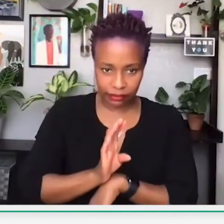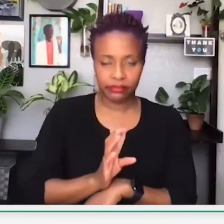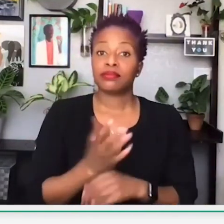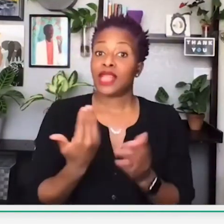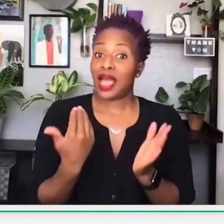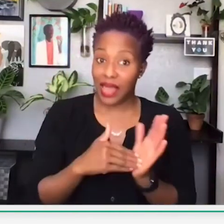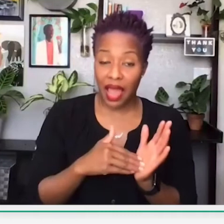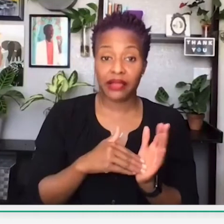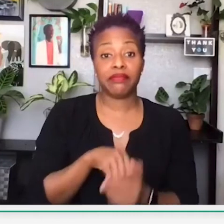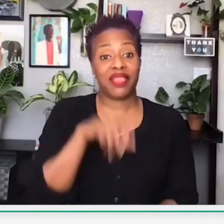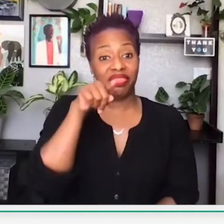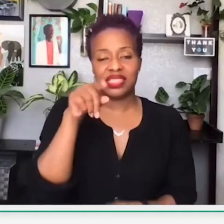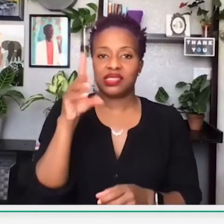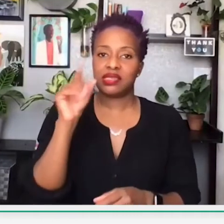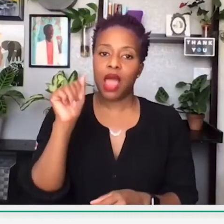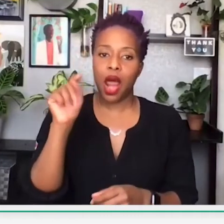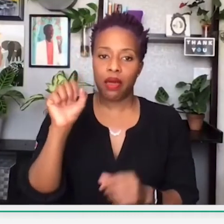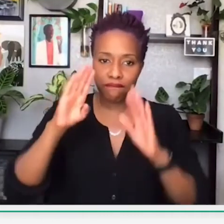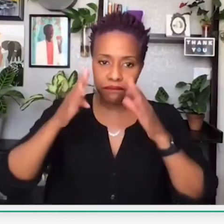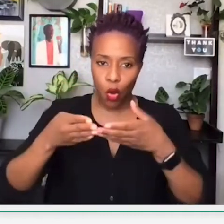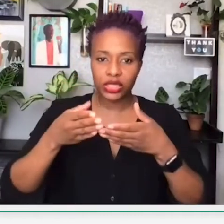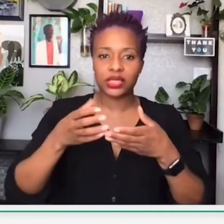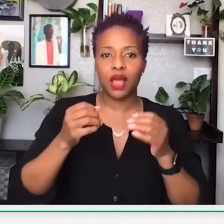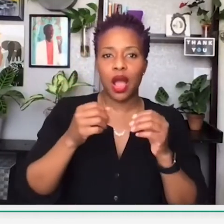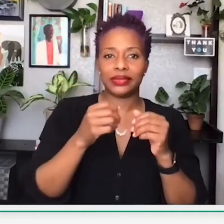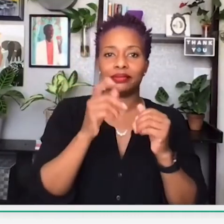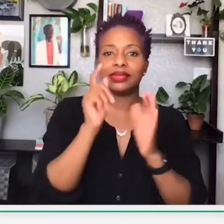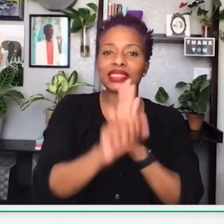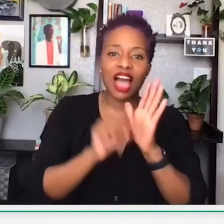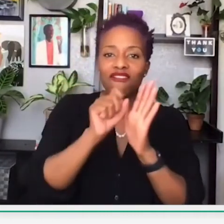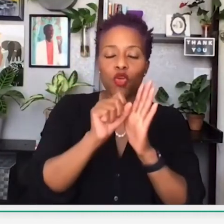of black-owned businesses? So again this data focuses